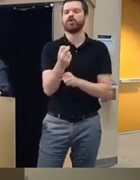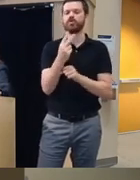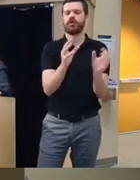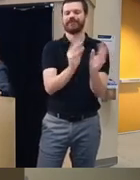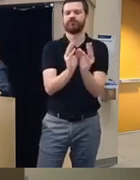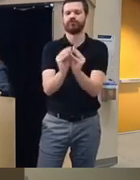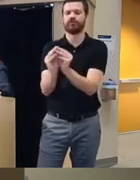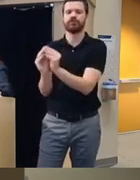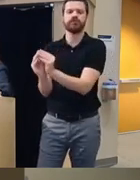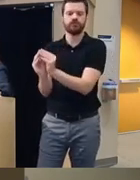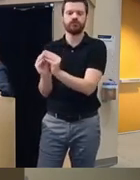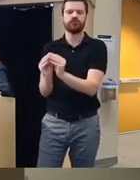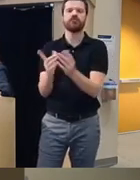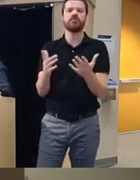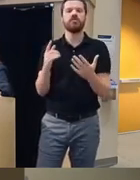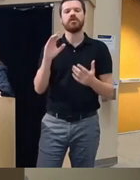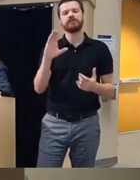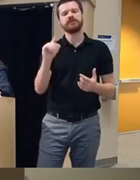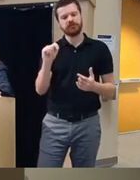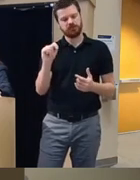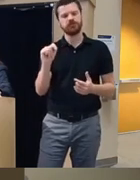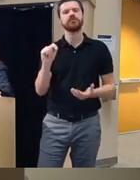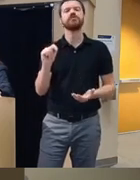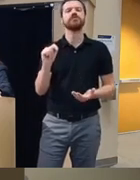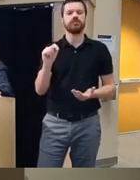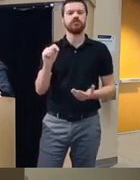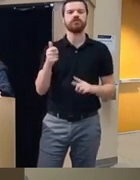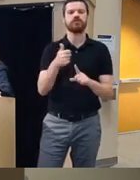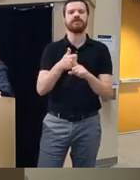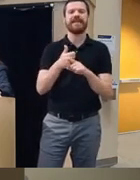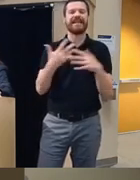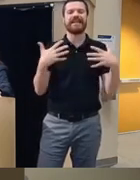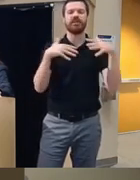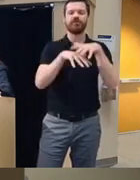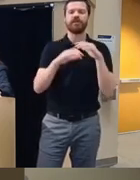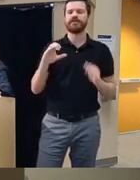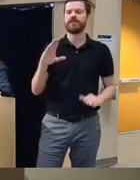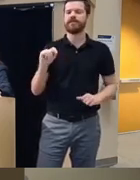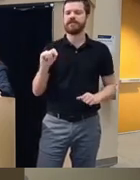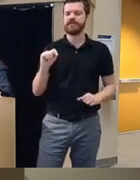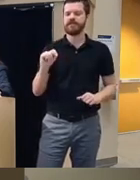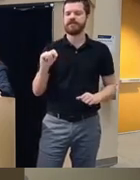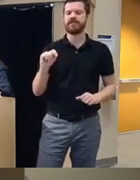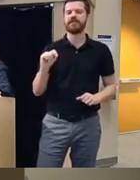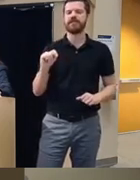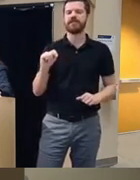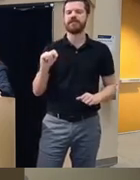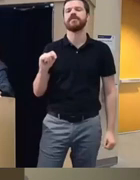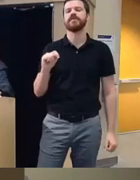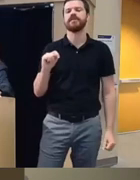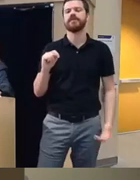of uh cogni behavioral therapy that it's um it's that integrated CBT uh integrated approach I was